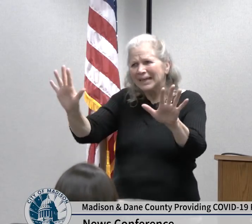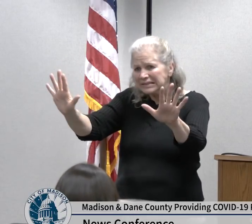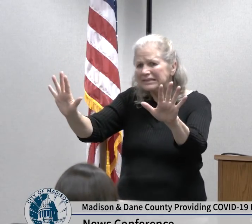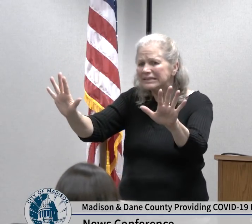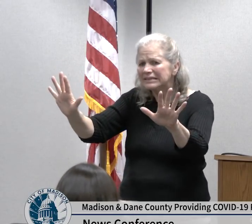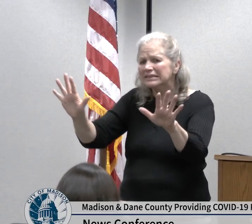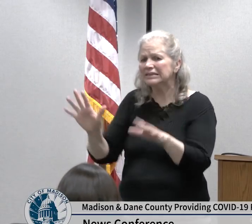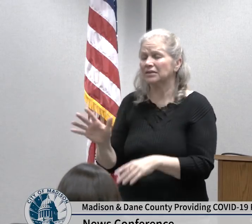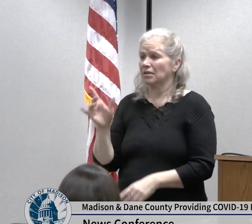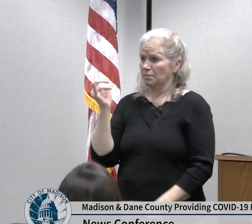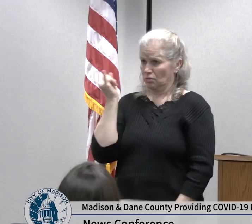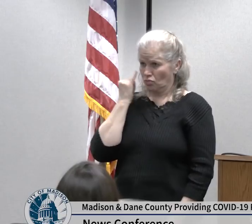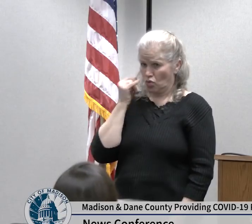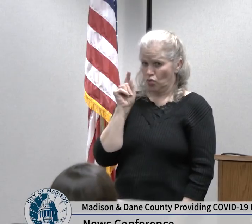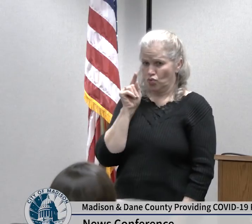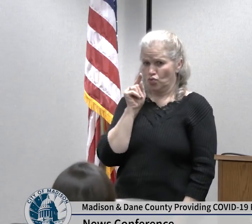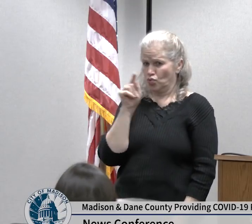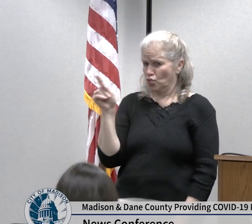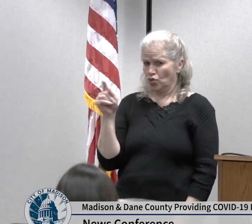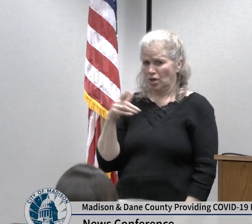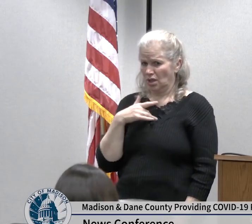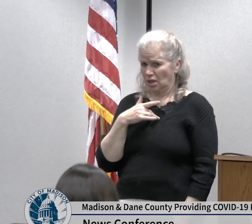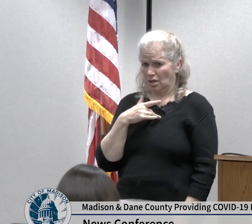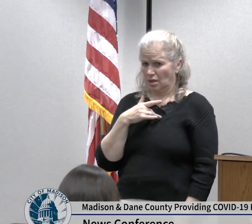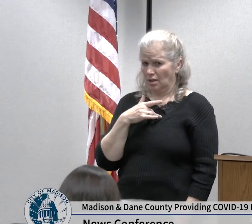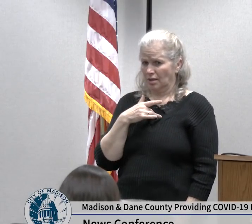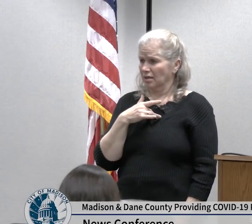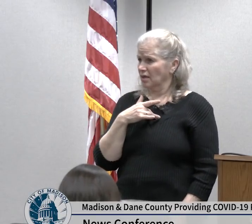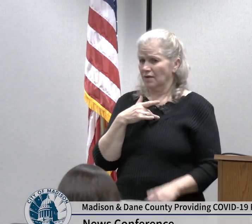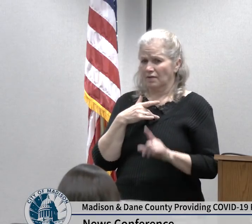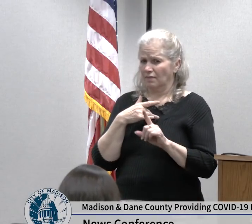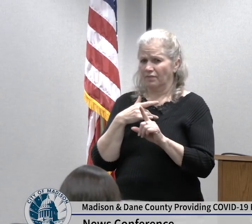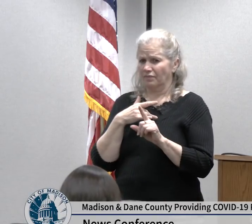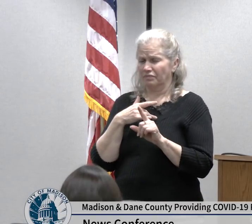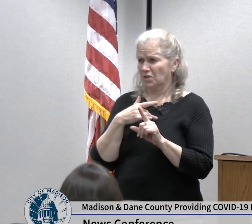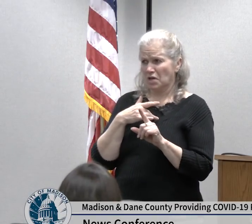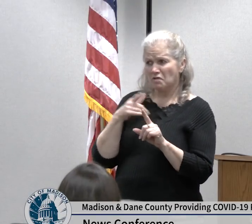don't need care potentially those patients can be directed to the